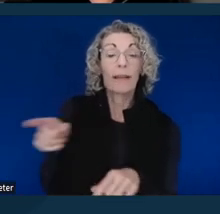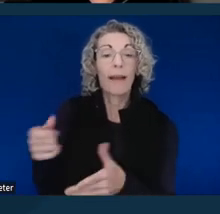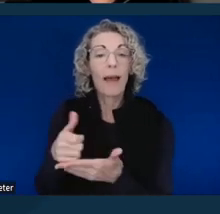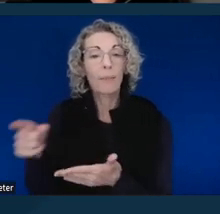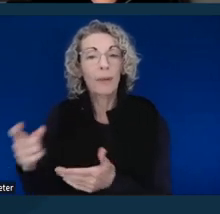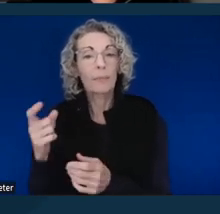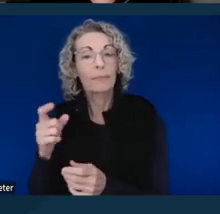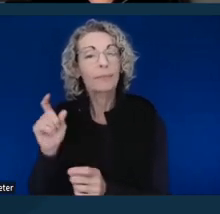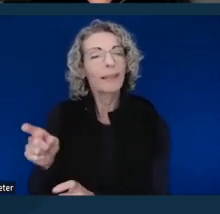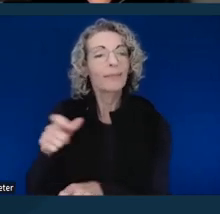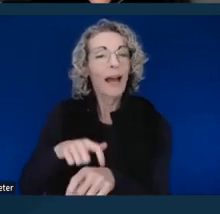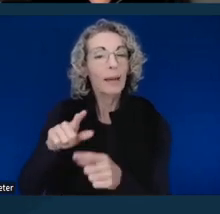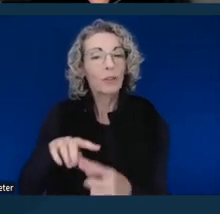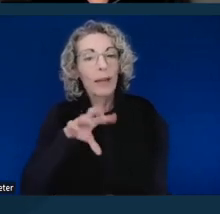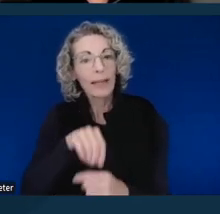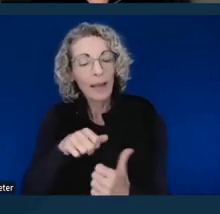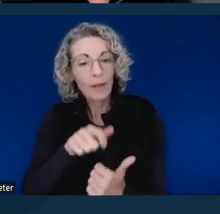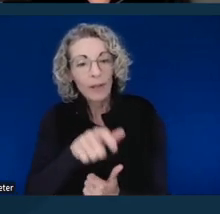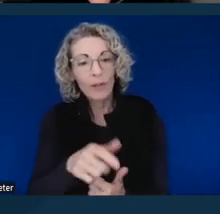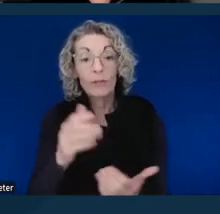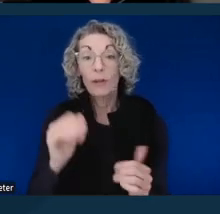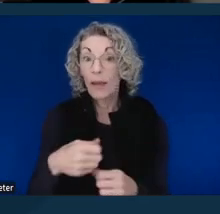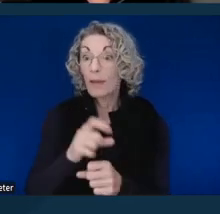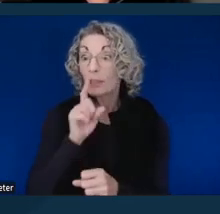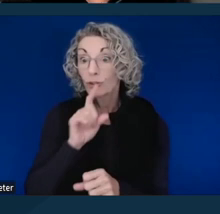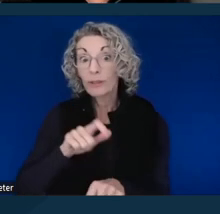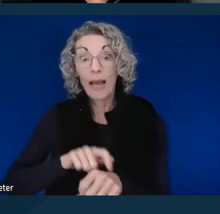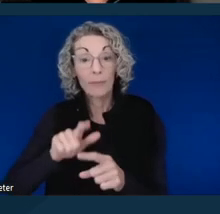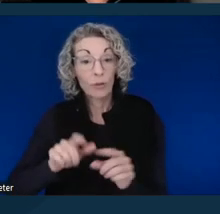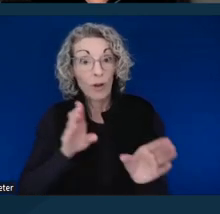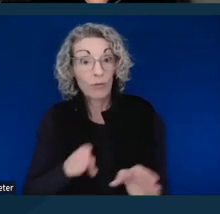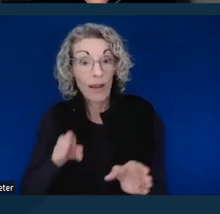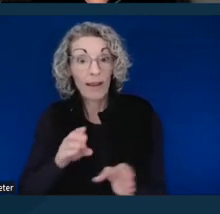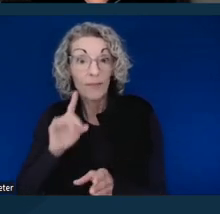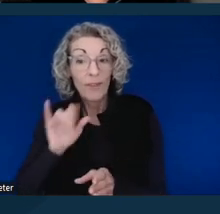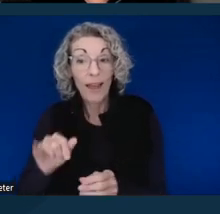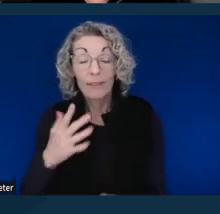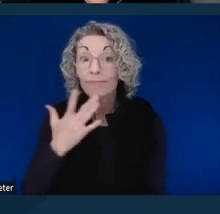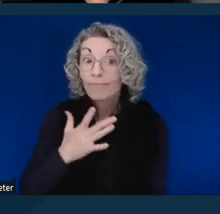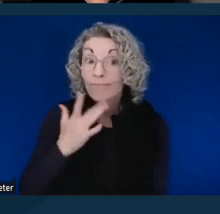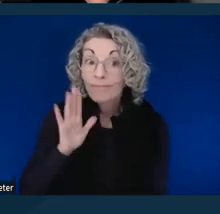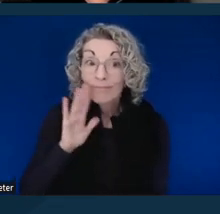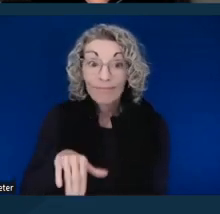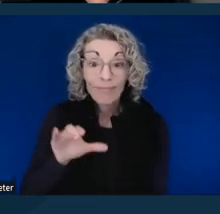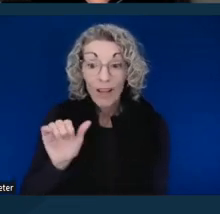to arrange the accommodation. There are shortages of CART providers, ASL interpreters,